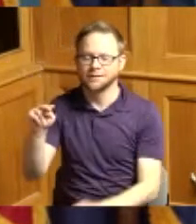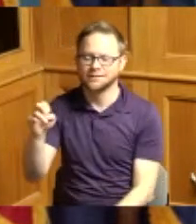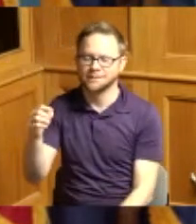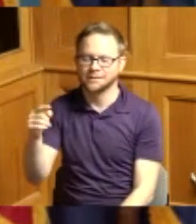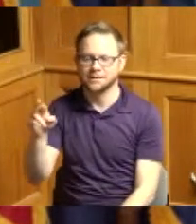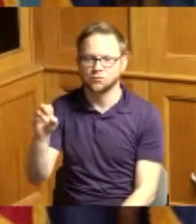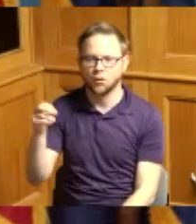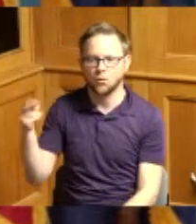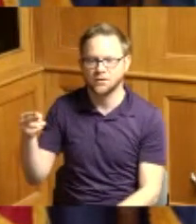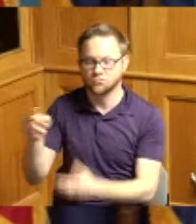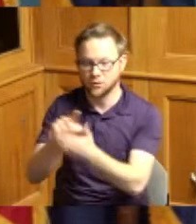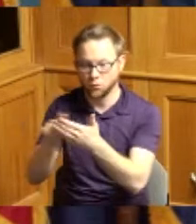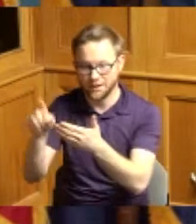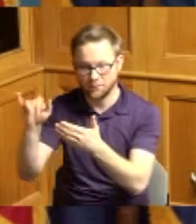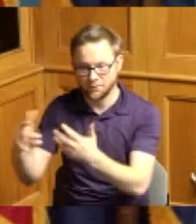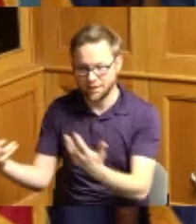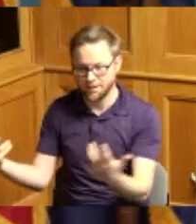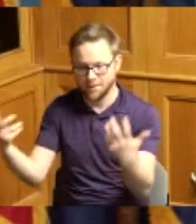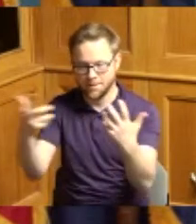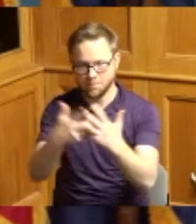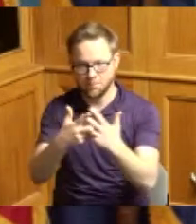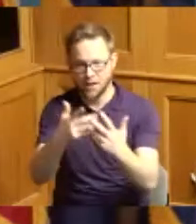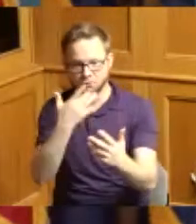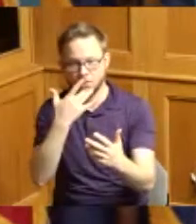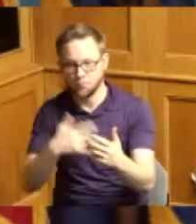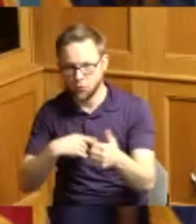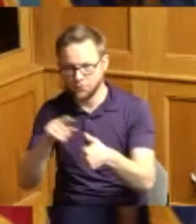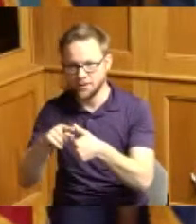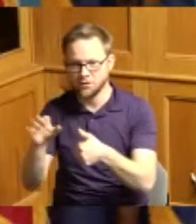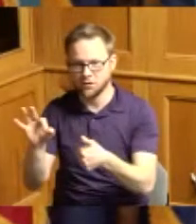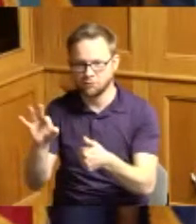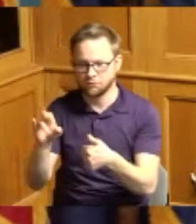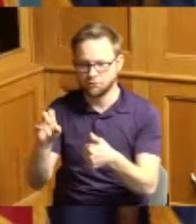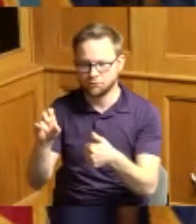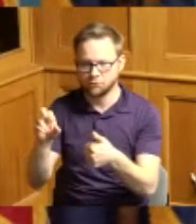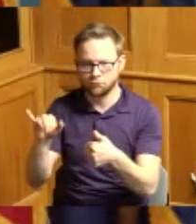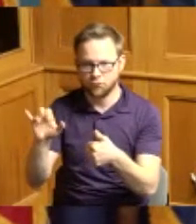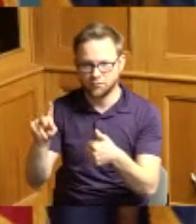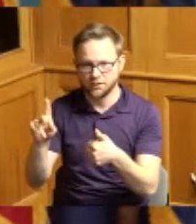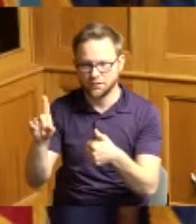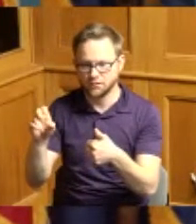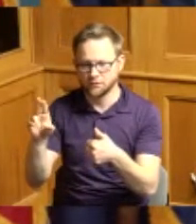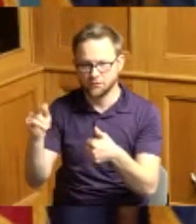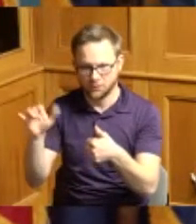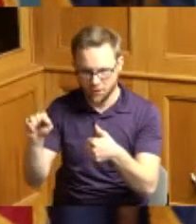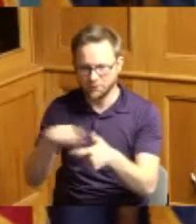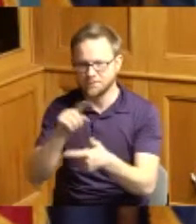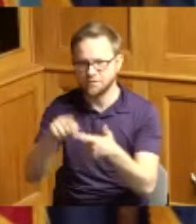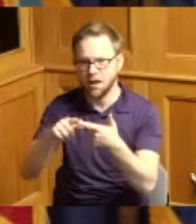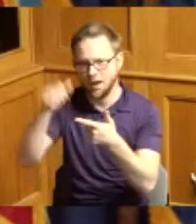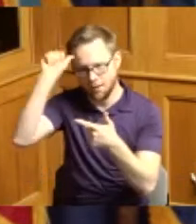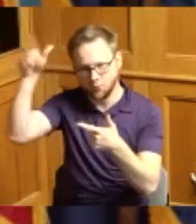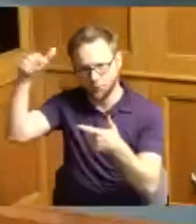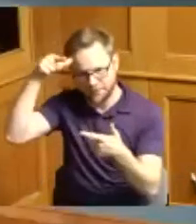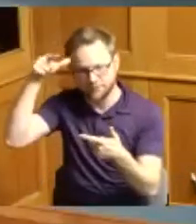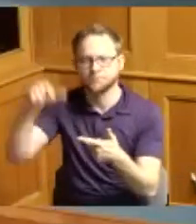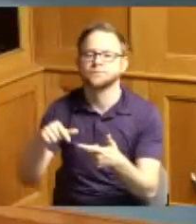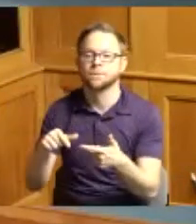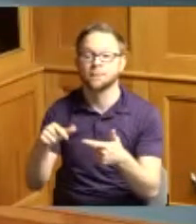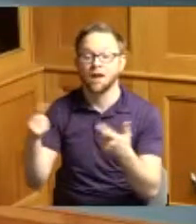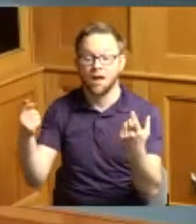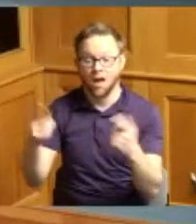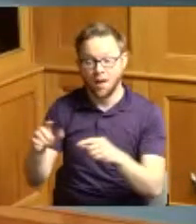which corresponded with the birthdays of Frederick Douglass and Abraham Lincoln and whereas in 1976